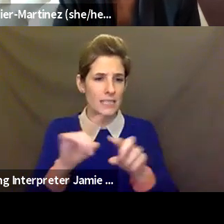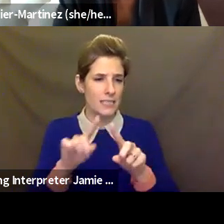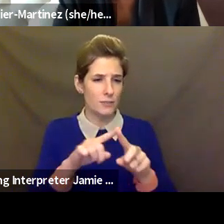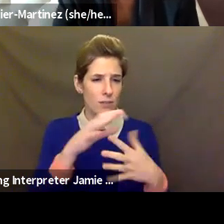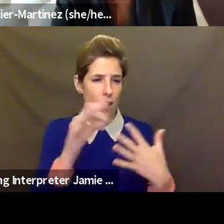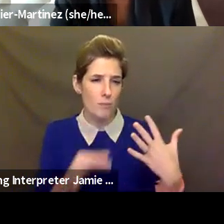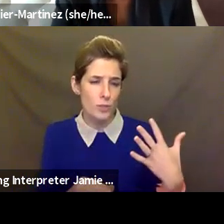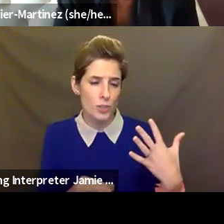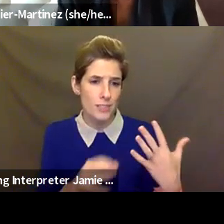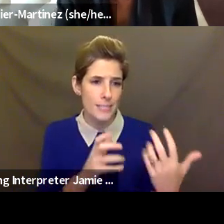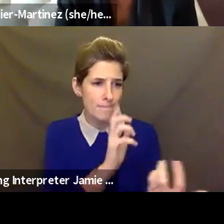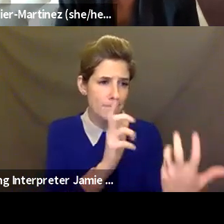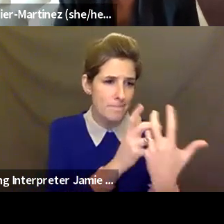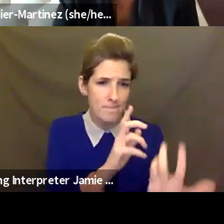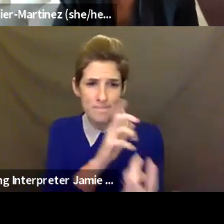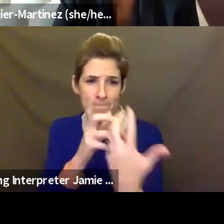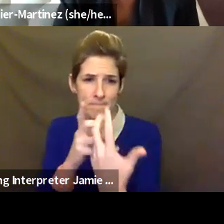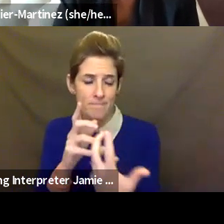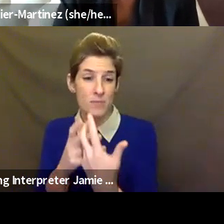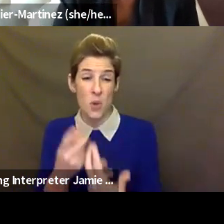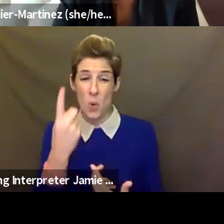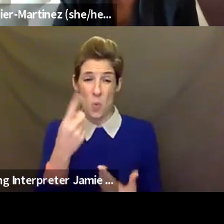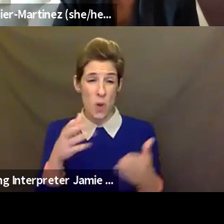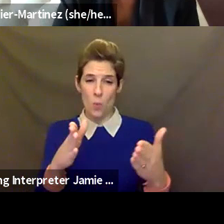I don't think any way is the best way, just finding different ways, multiple ways.